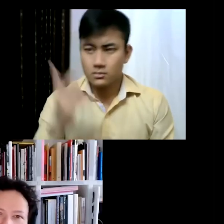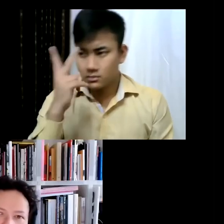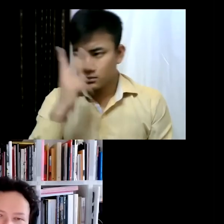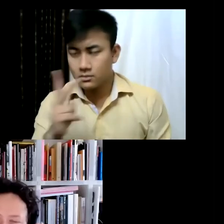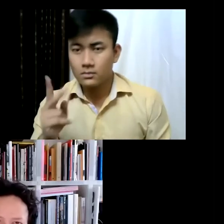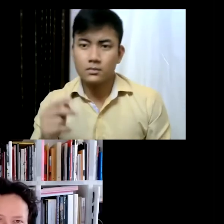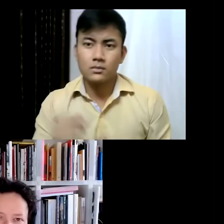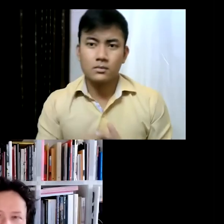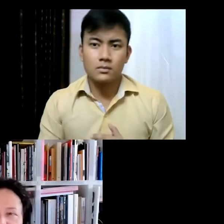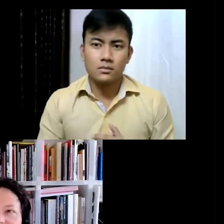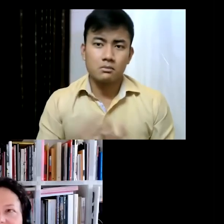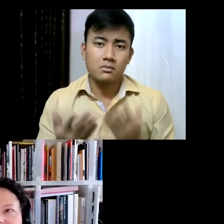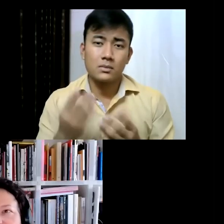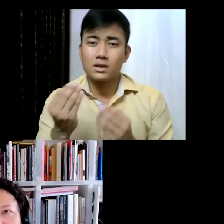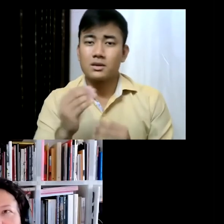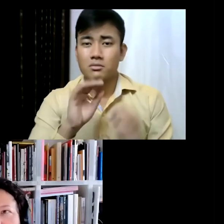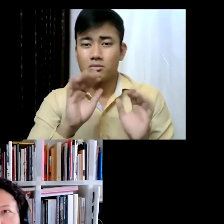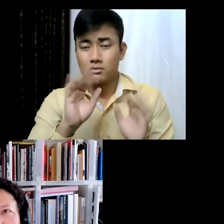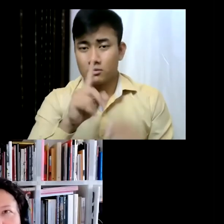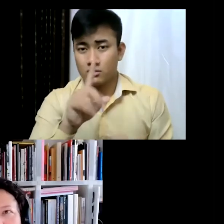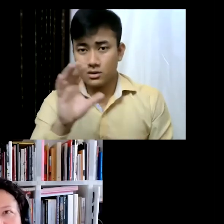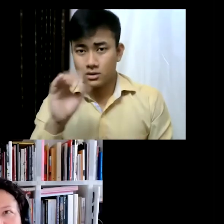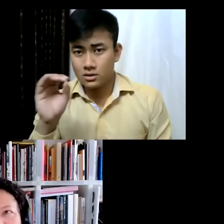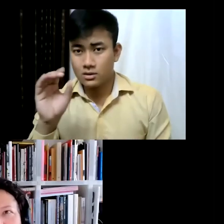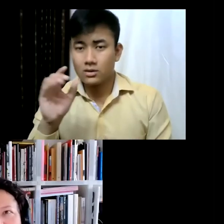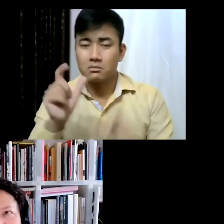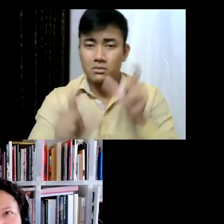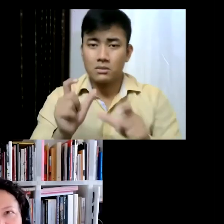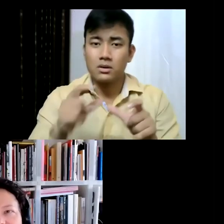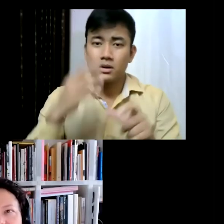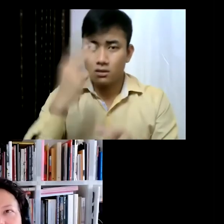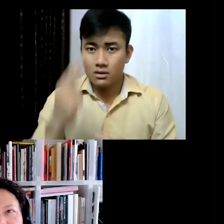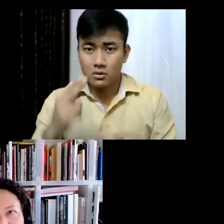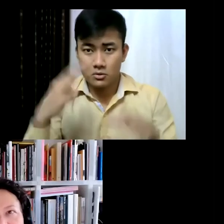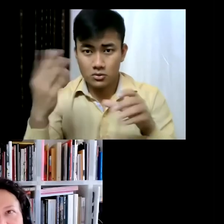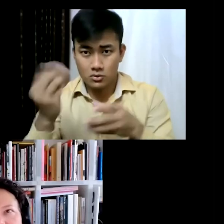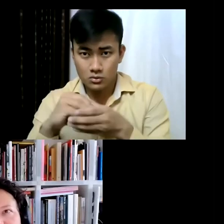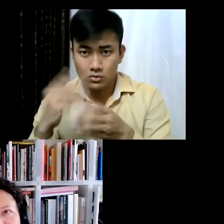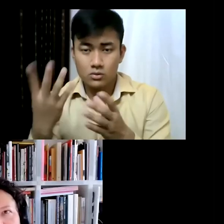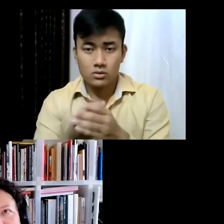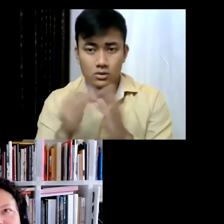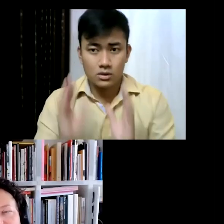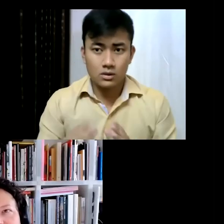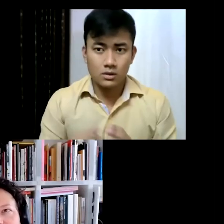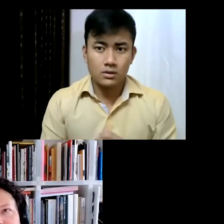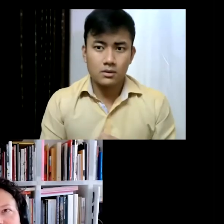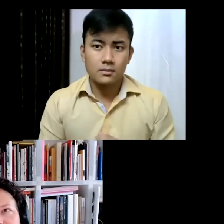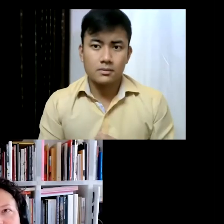to have over 100 art and so... but I think as a viewer I remember just the magic happening